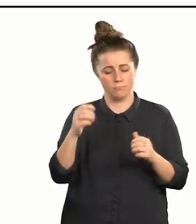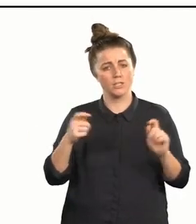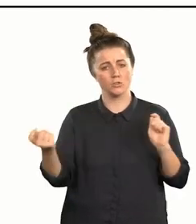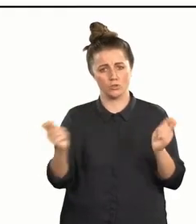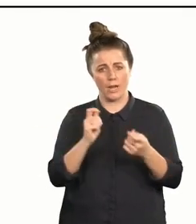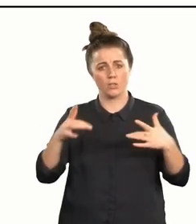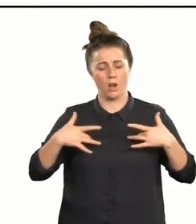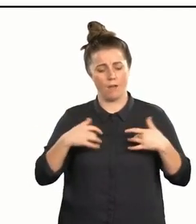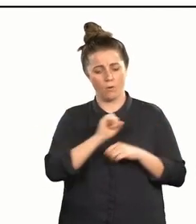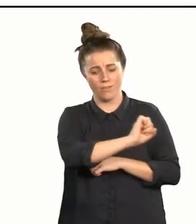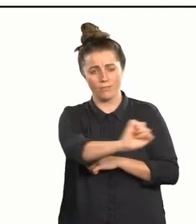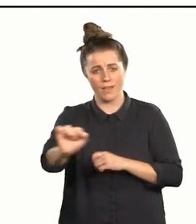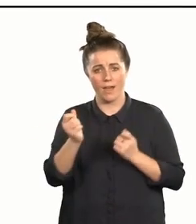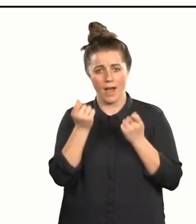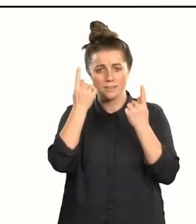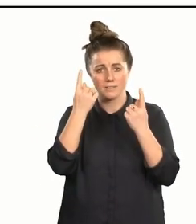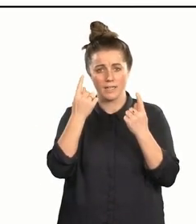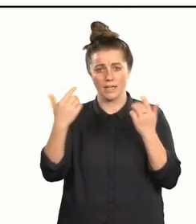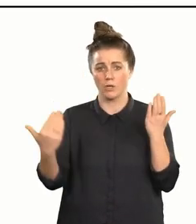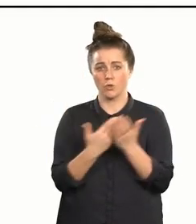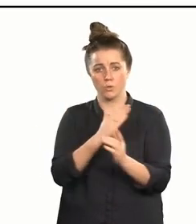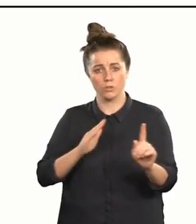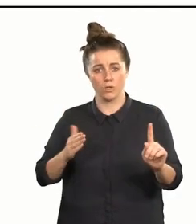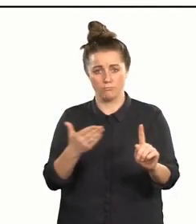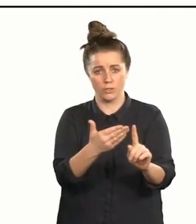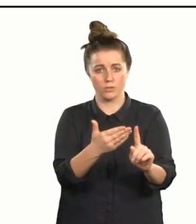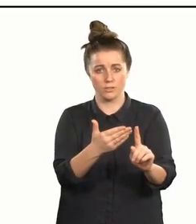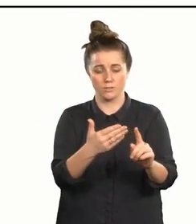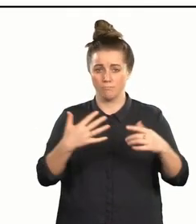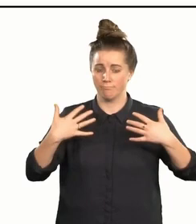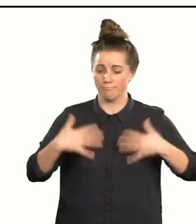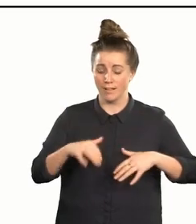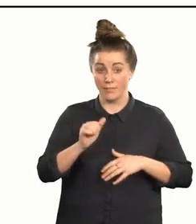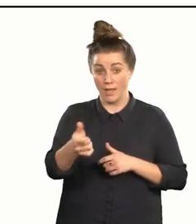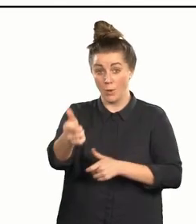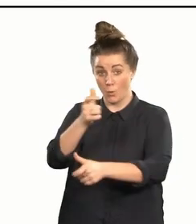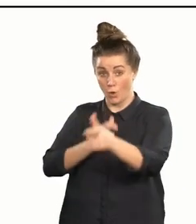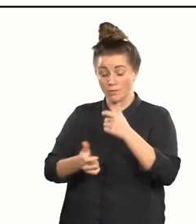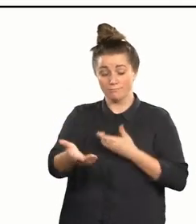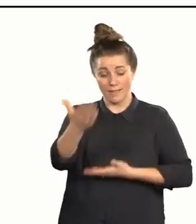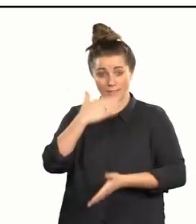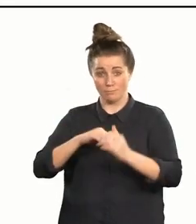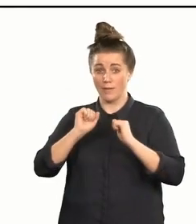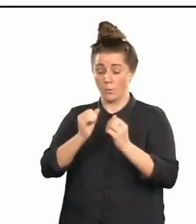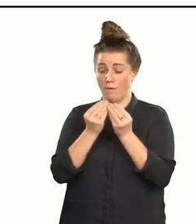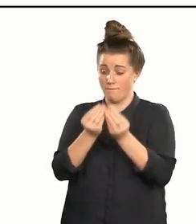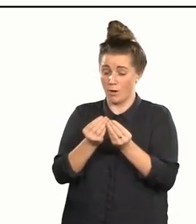you have on their understanding and new directions. Their words are testament to the value of your work